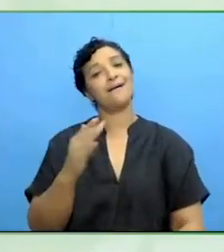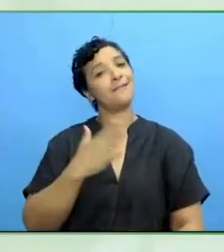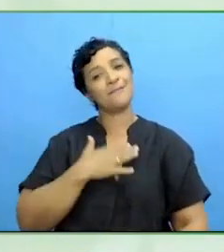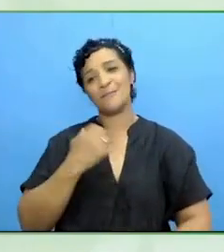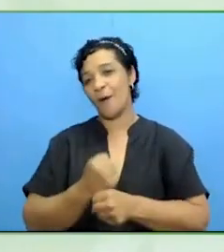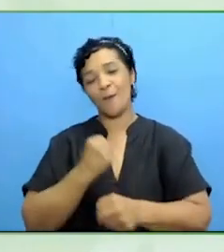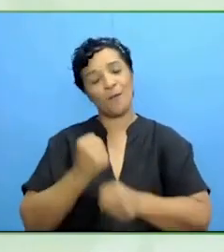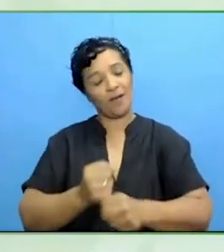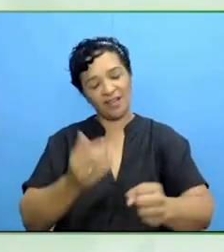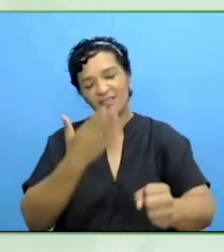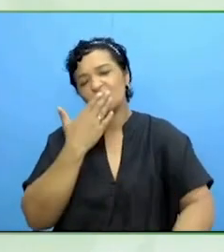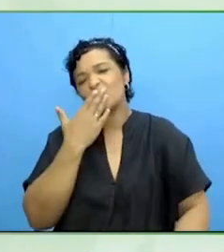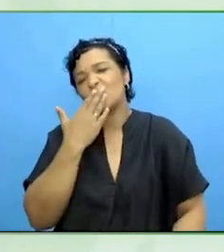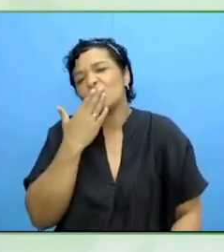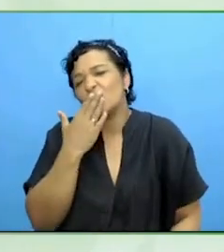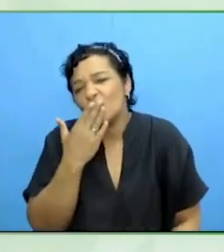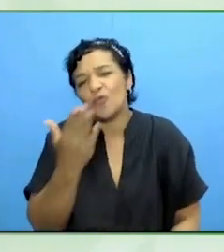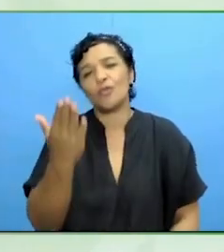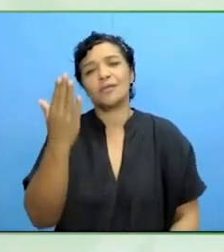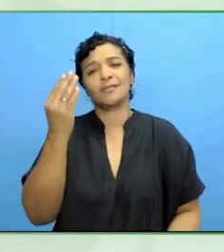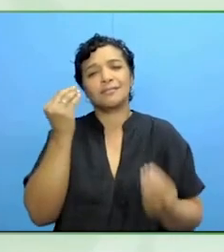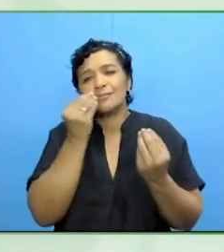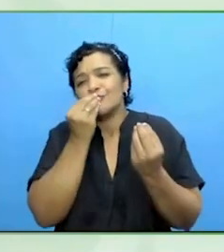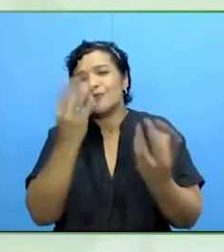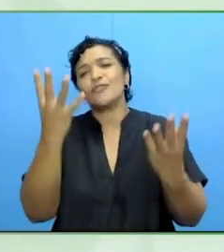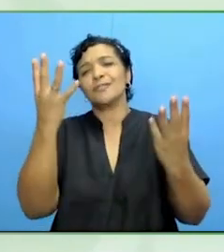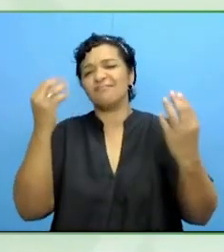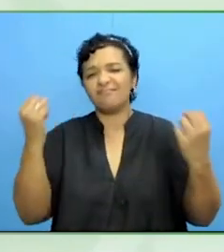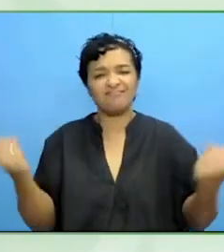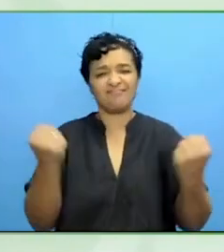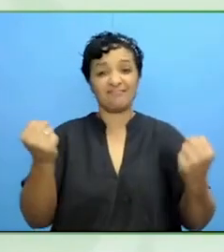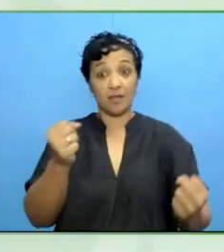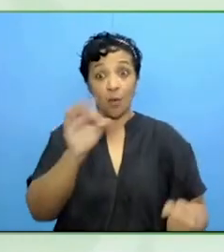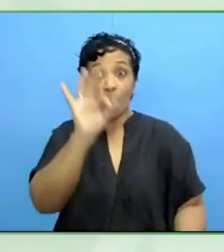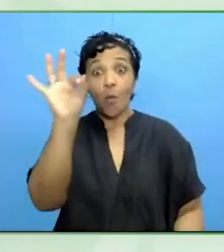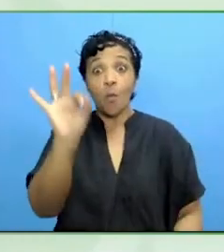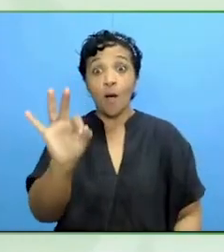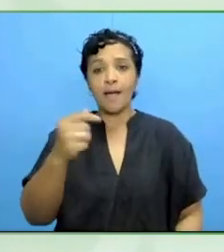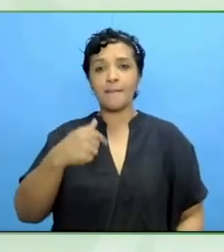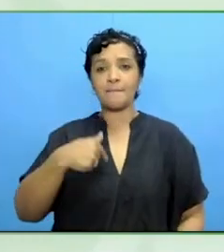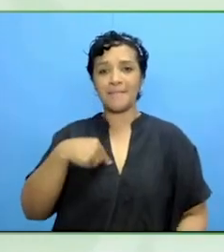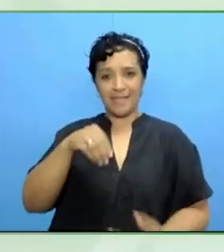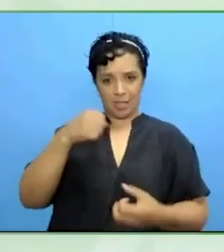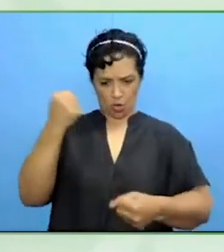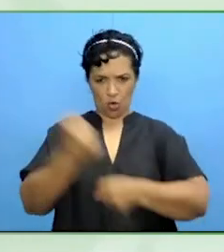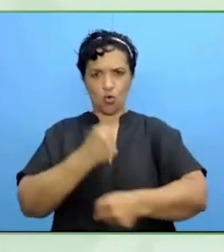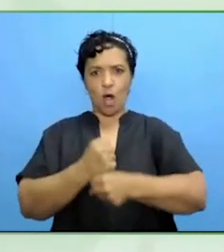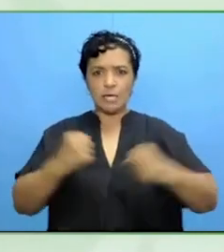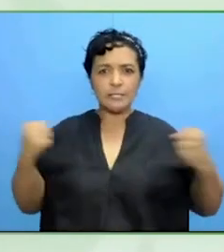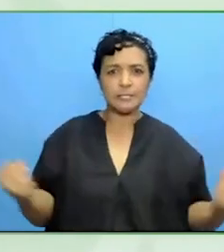Do you know why, I was paid to work on human rights. Can you imagine?